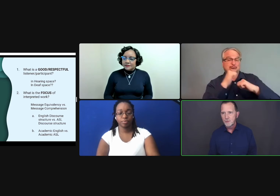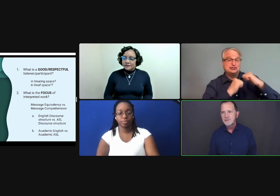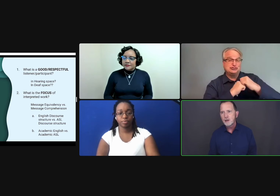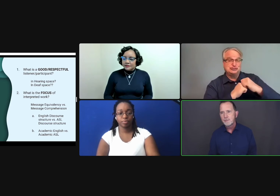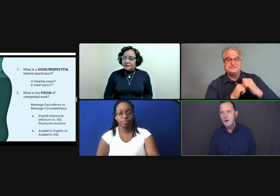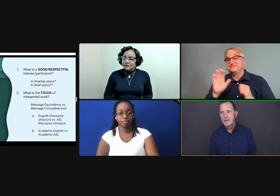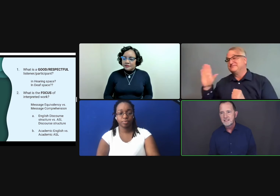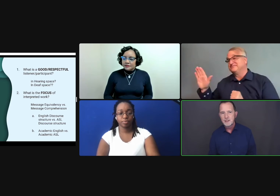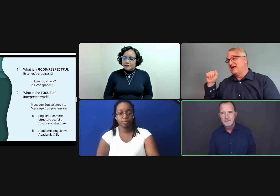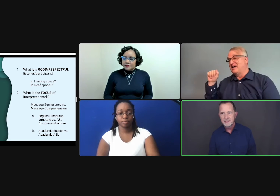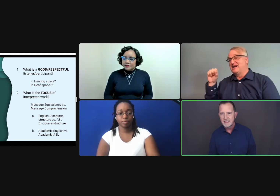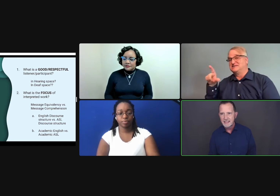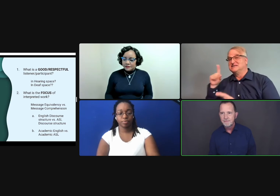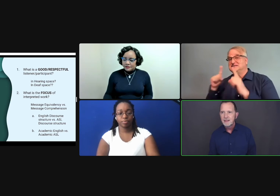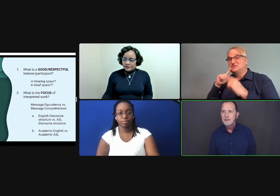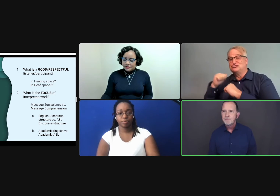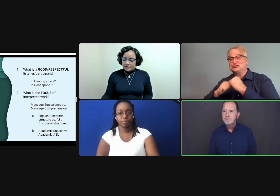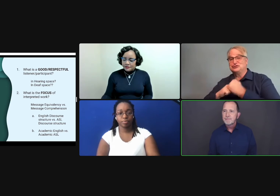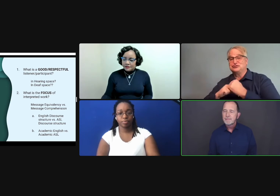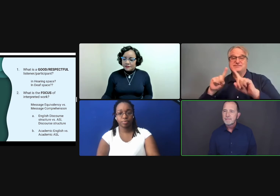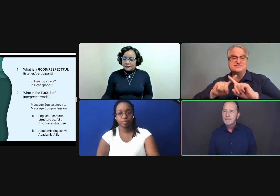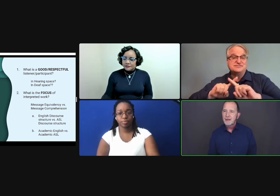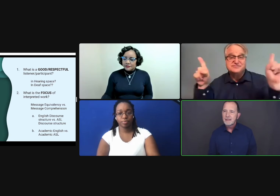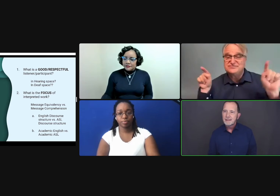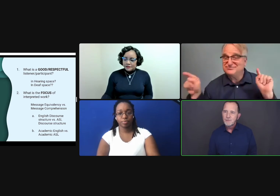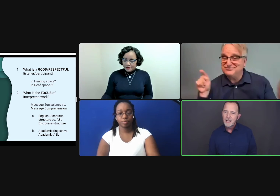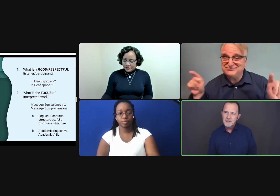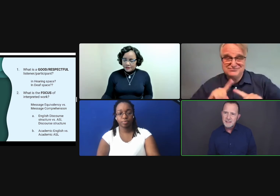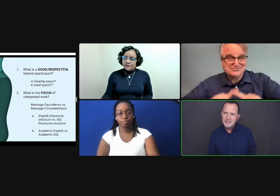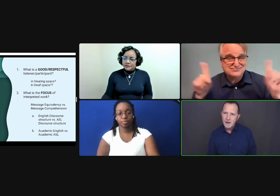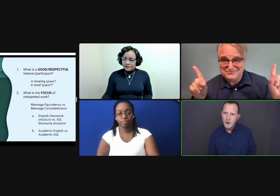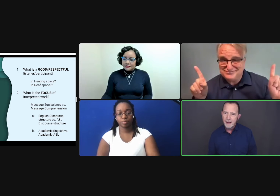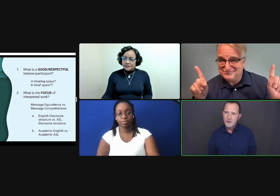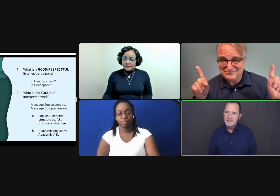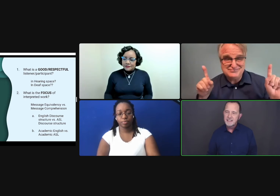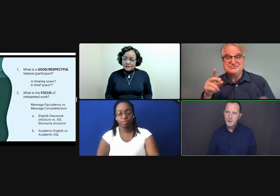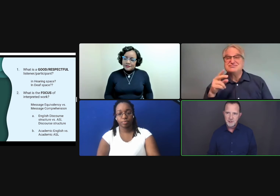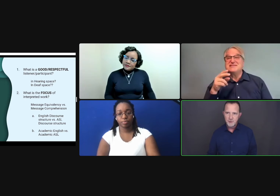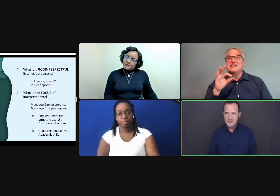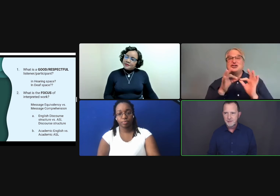We've talked about message equivalency. But we also need to talk about discourse structure.